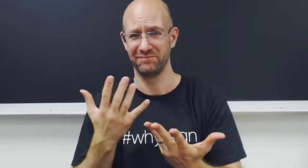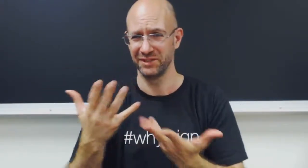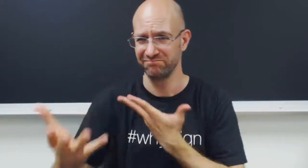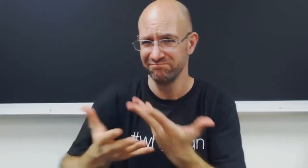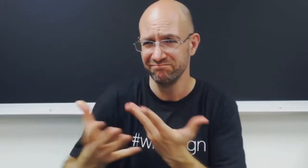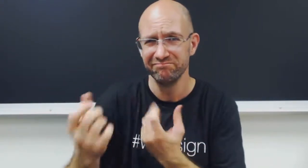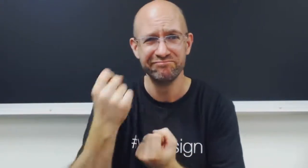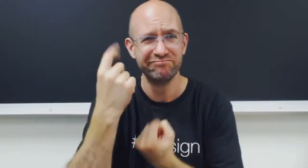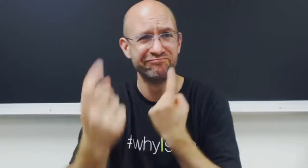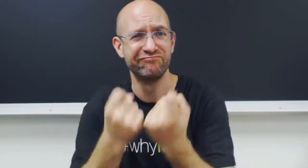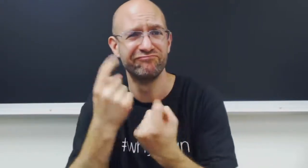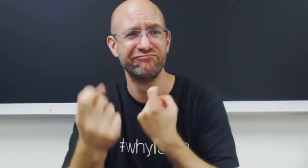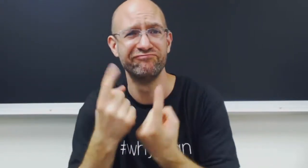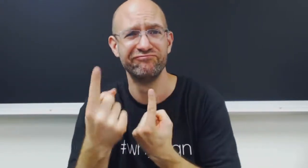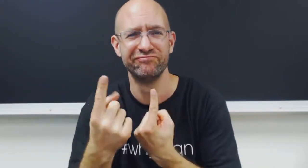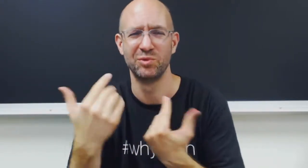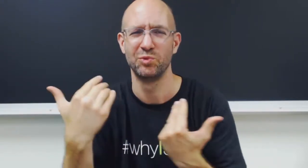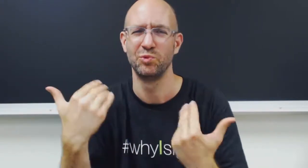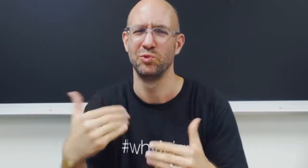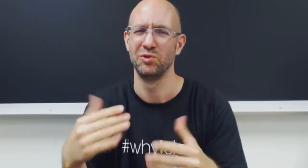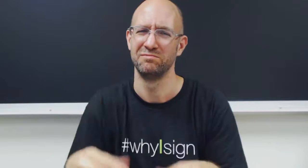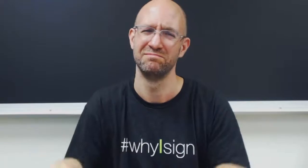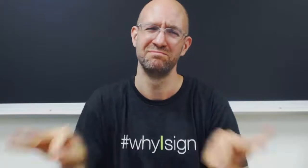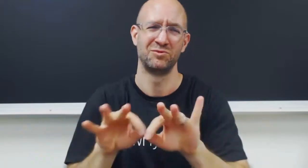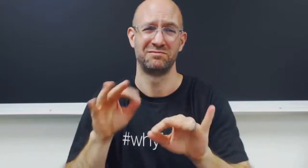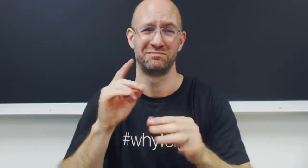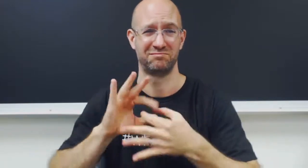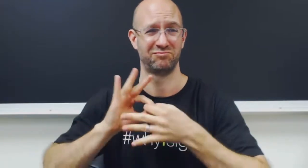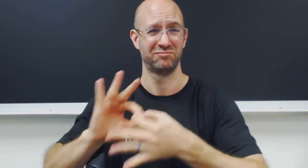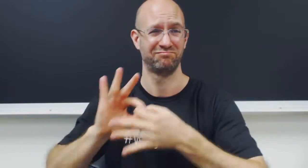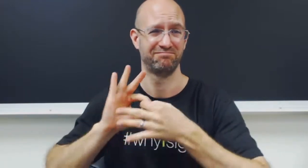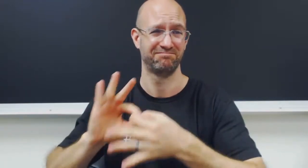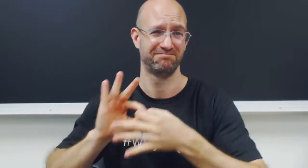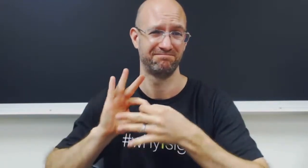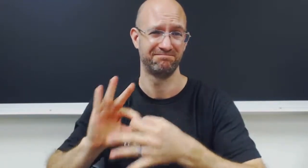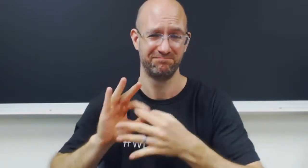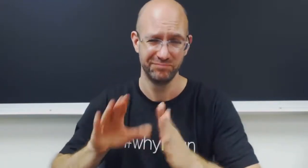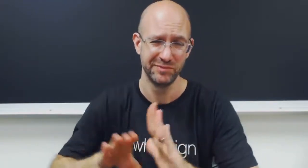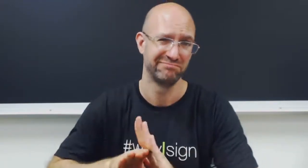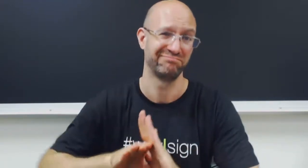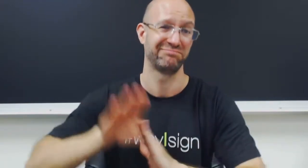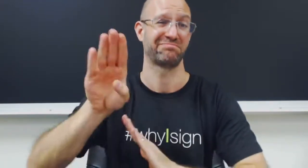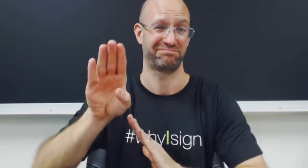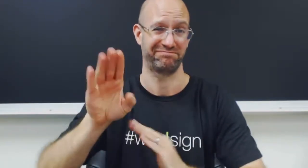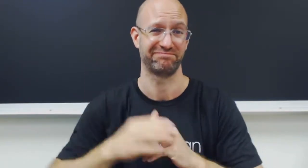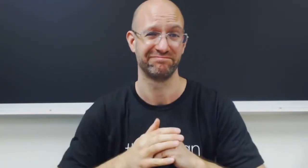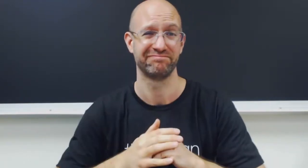The unlimited communication and understanding is very critical for relationships. It takes off from there.